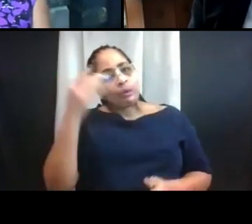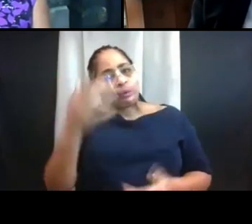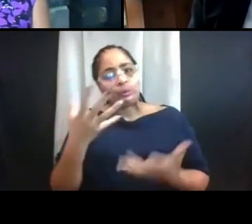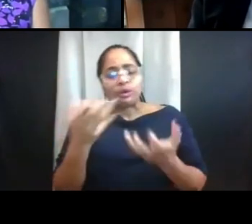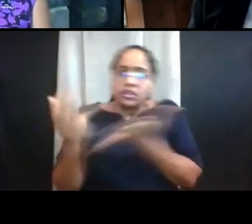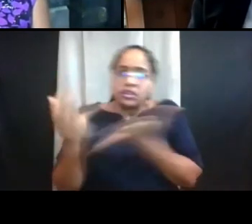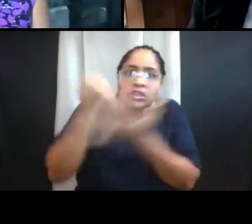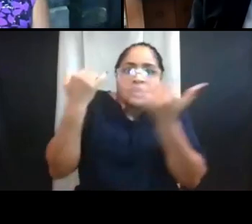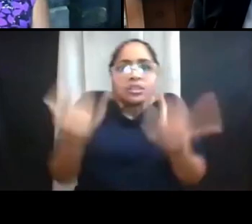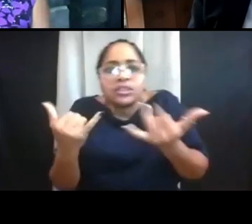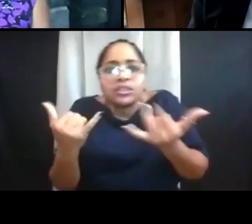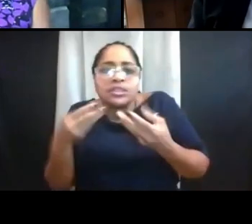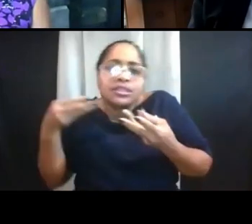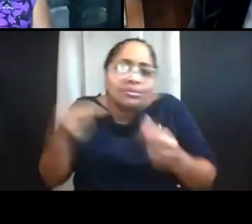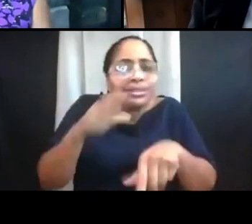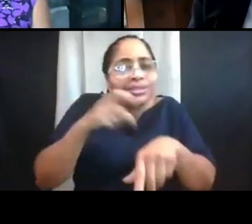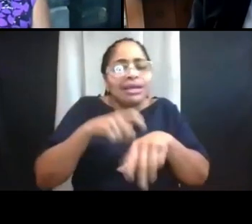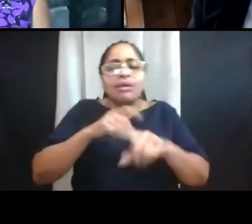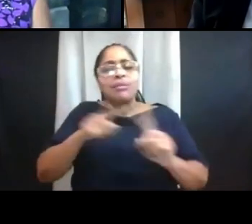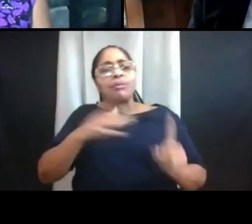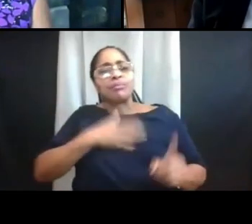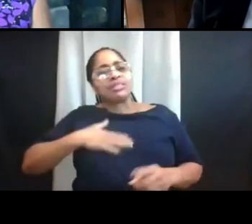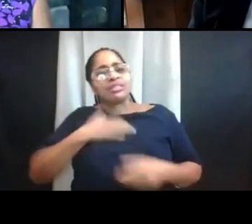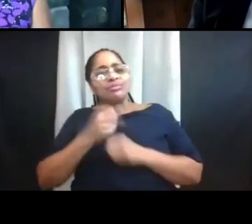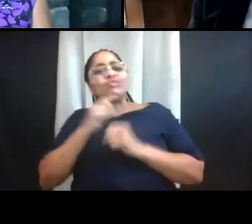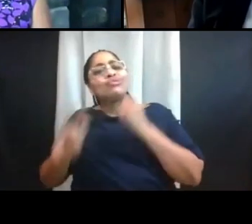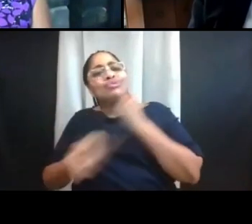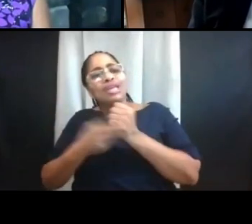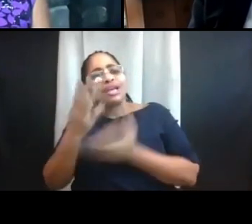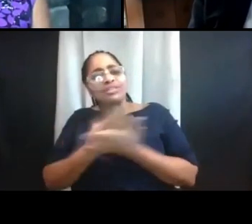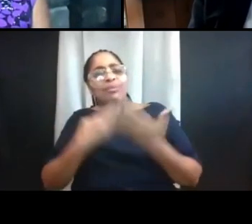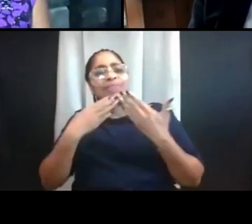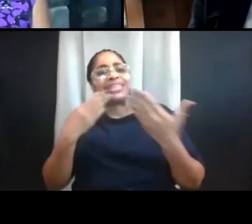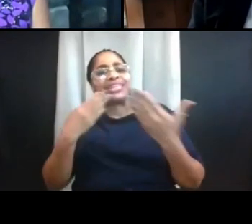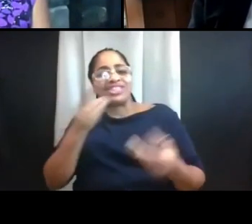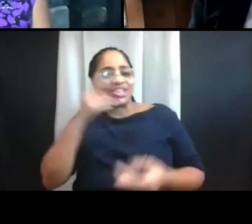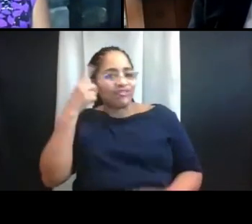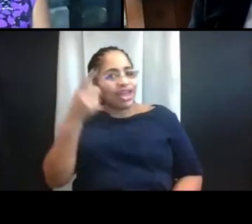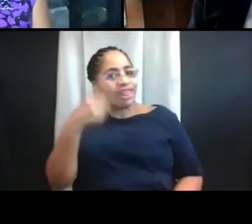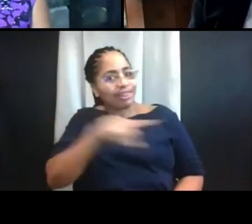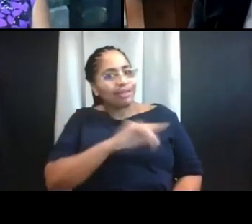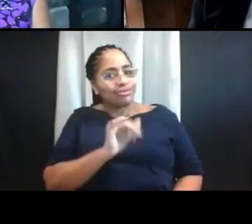some Thanksgiving dinner for them. For more important travel guidelines,